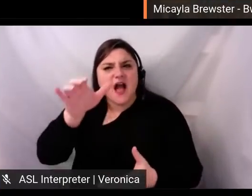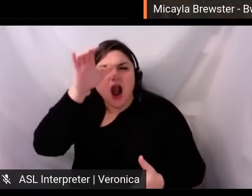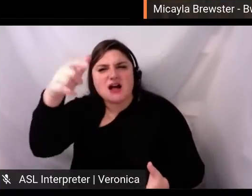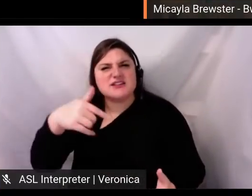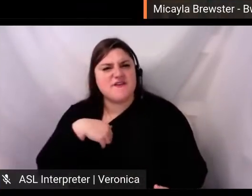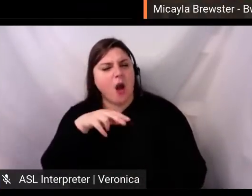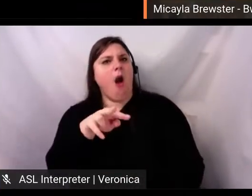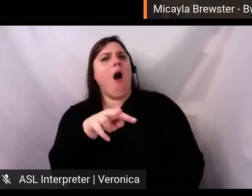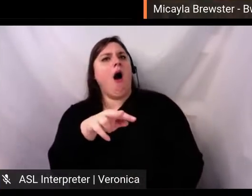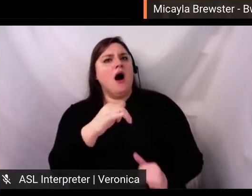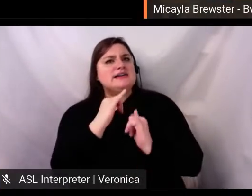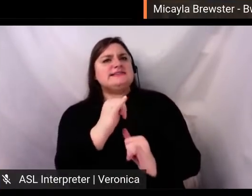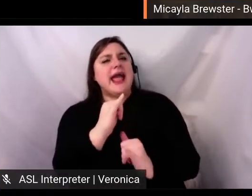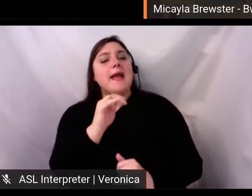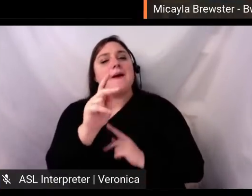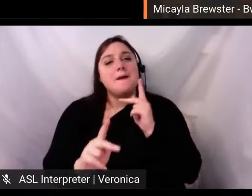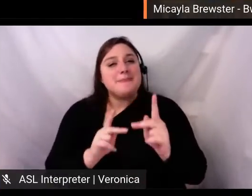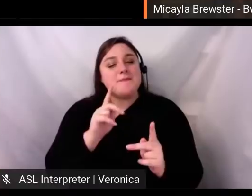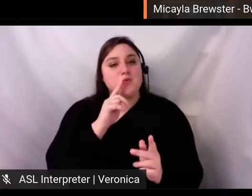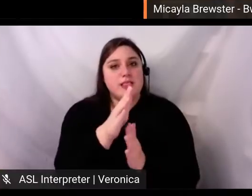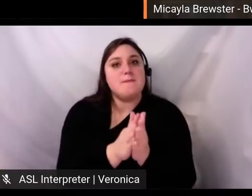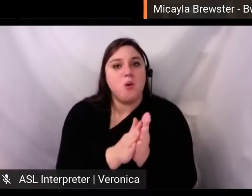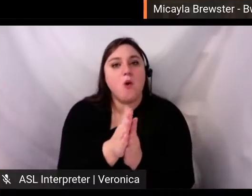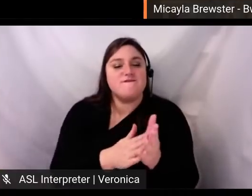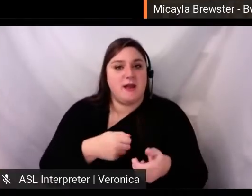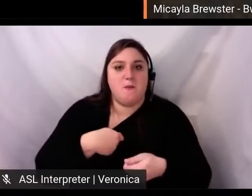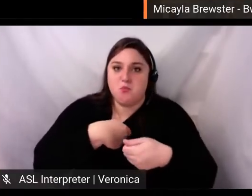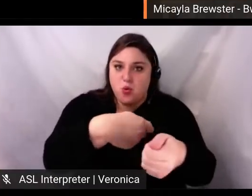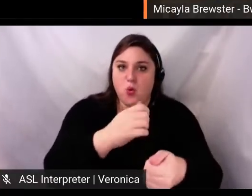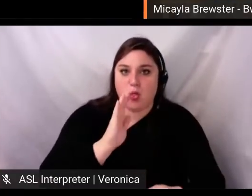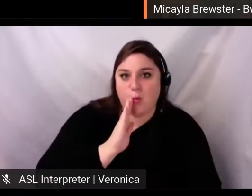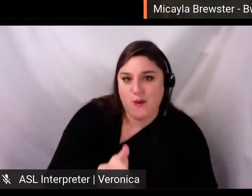and saying, like, what is the heart of this event? Why should people tune in?